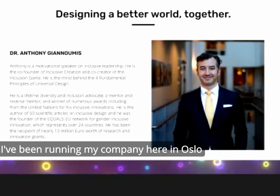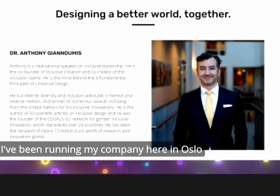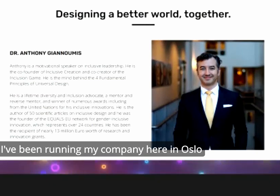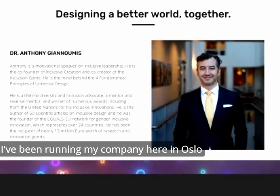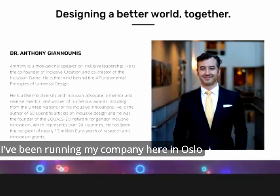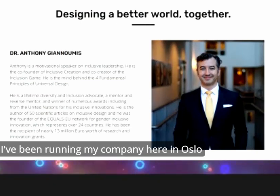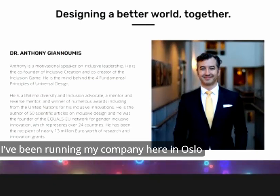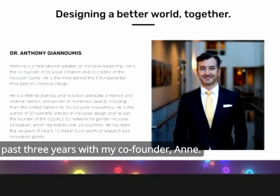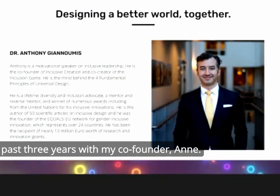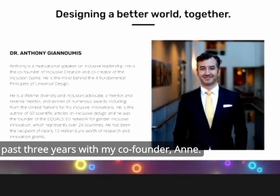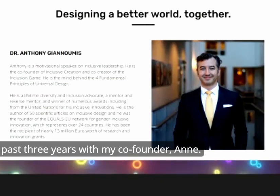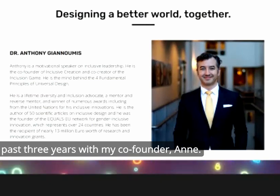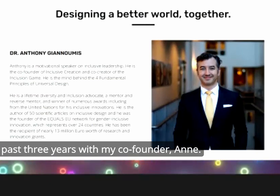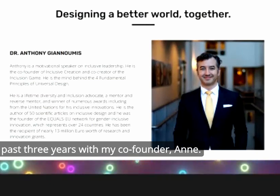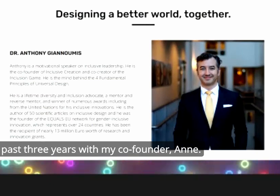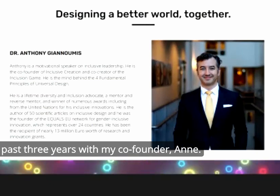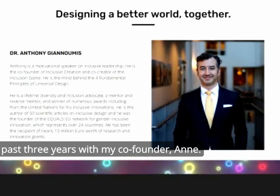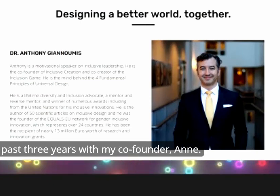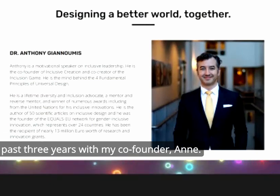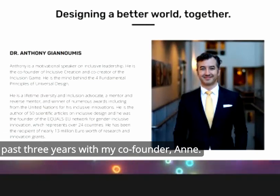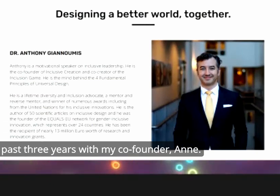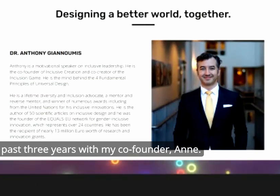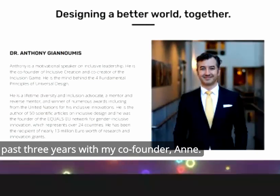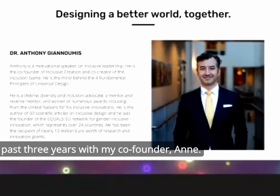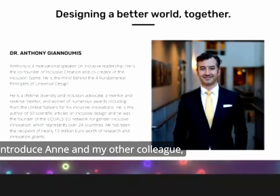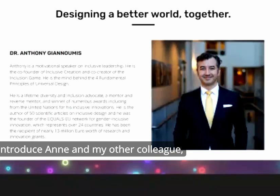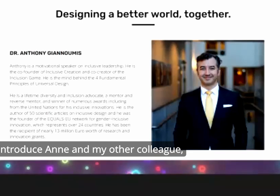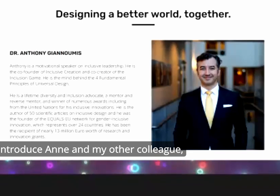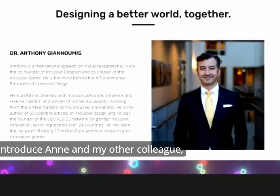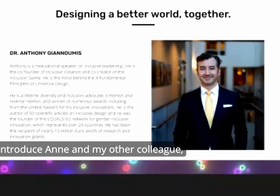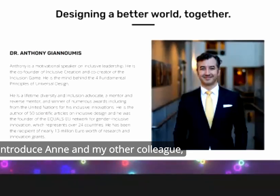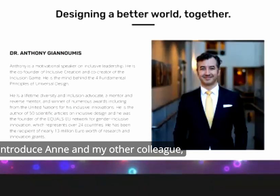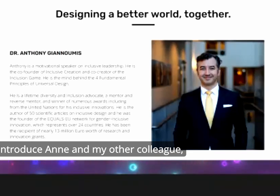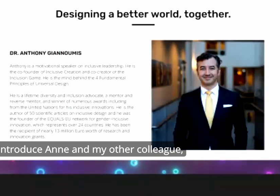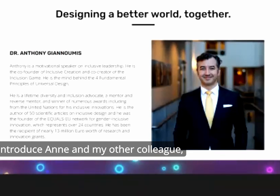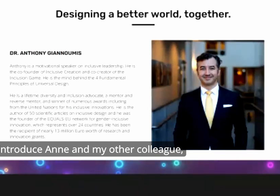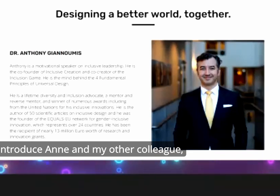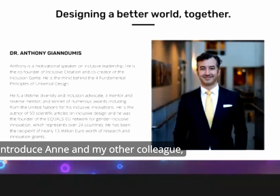my company here in Oslo for the past three years with my co-founder an I'll introduce an my other